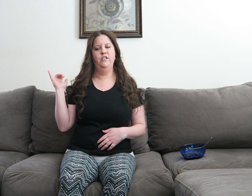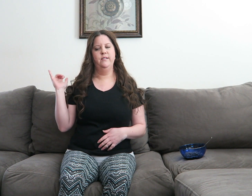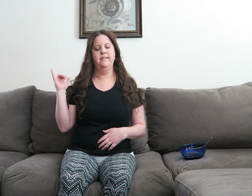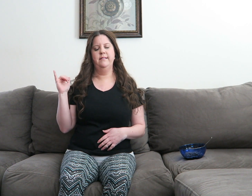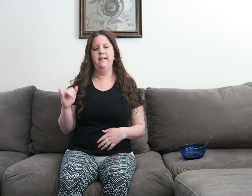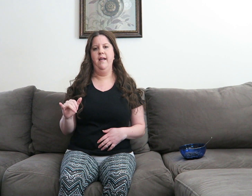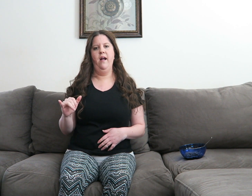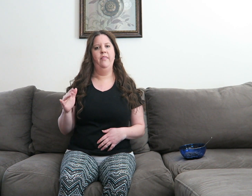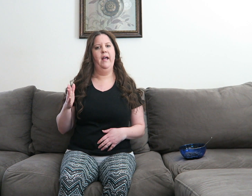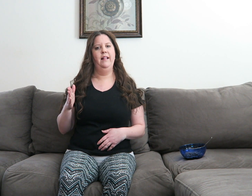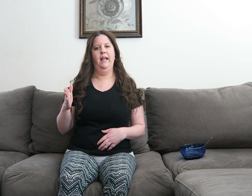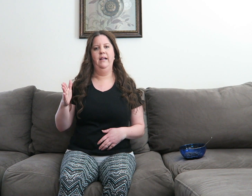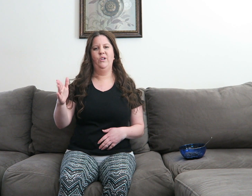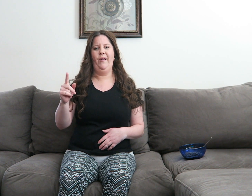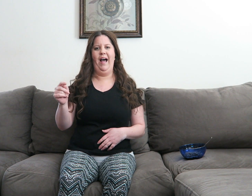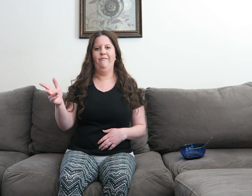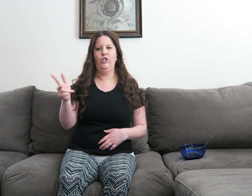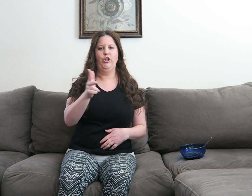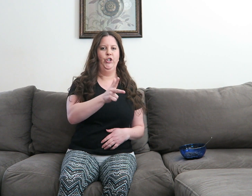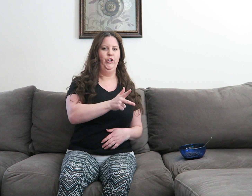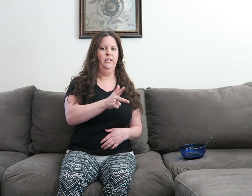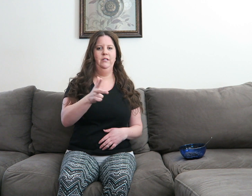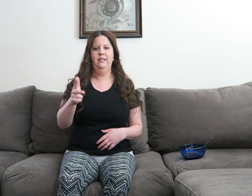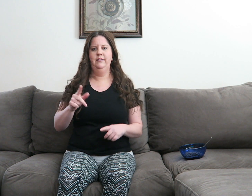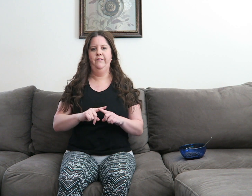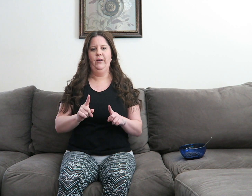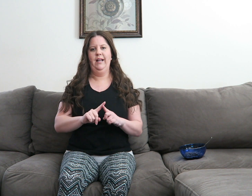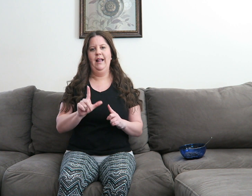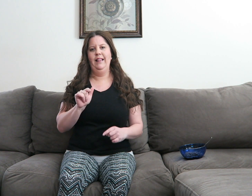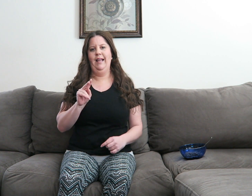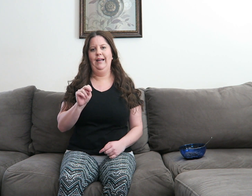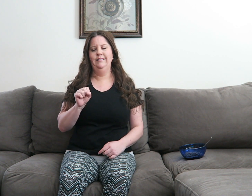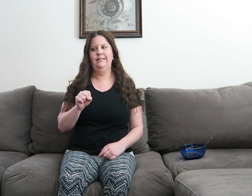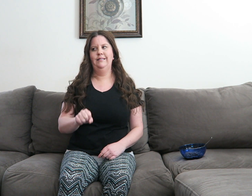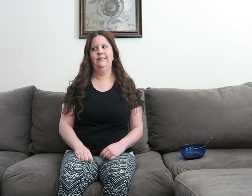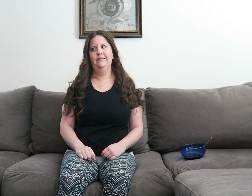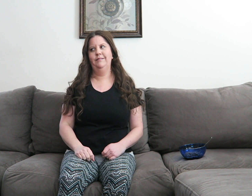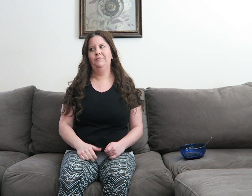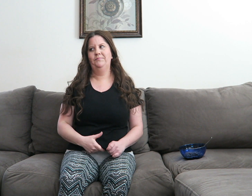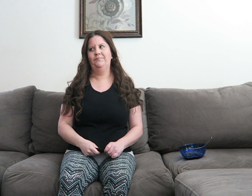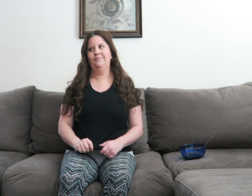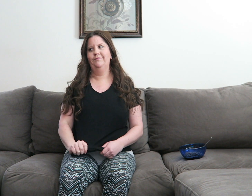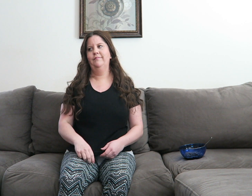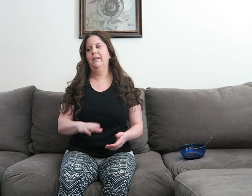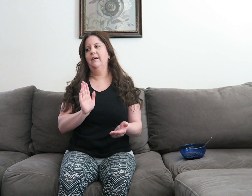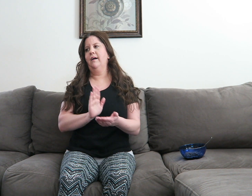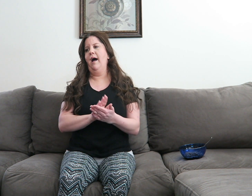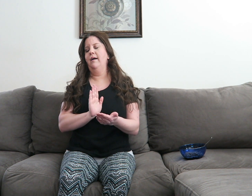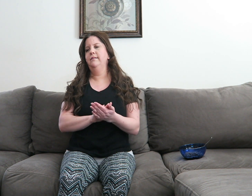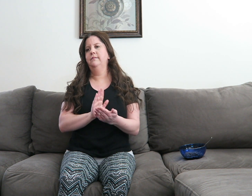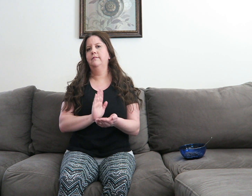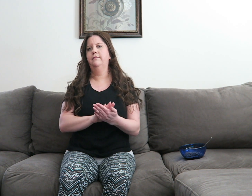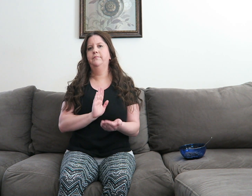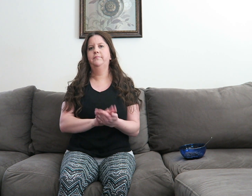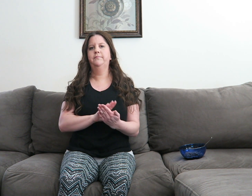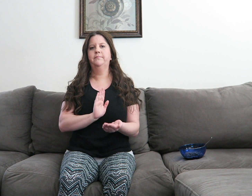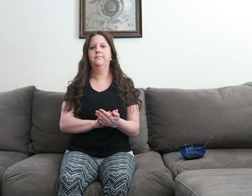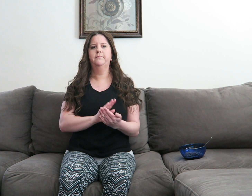And just stay on that lane, so I don't have to turn different lanes Guys,